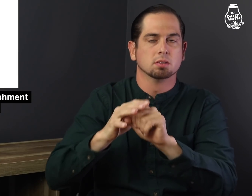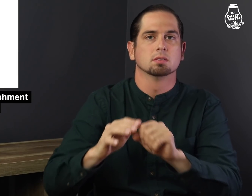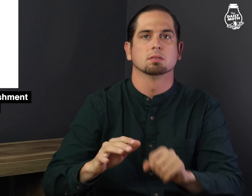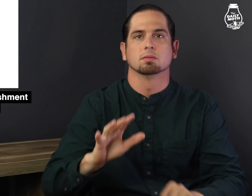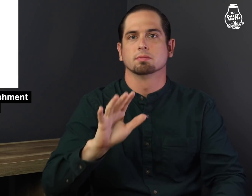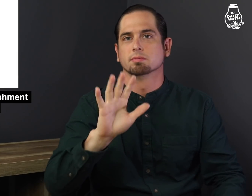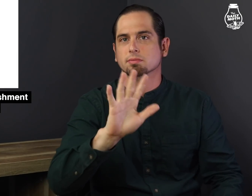in Indonesia.